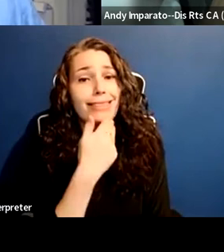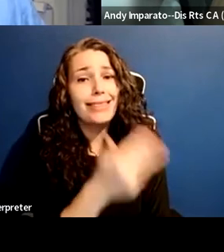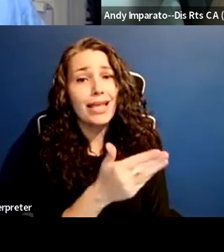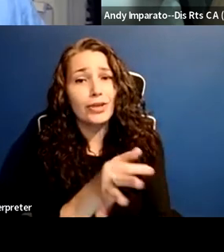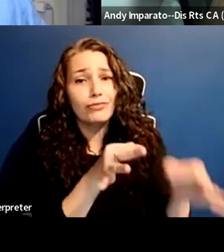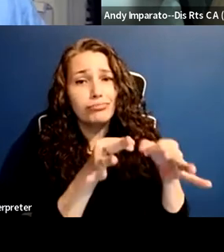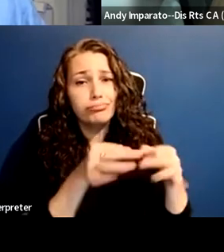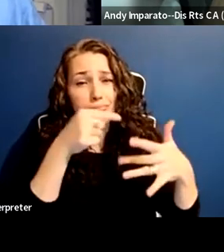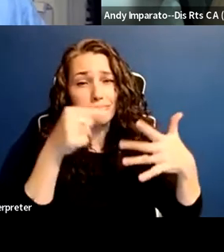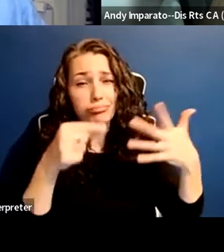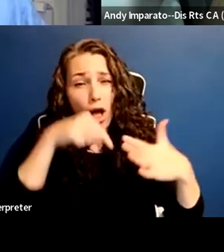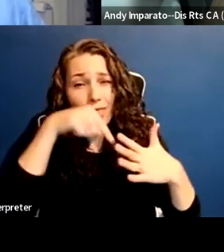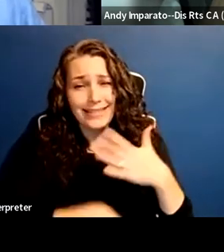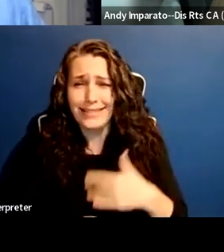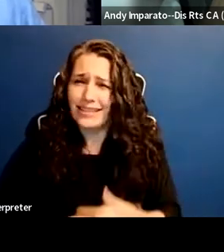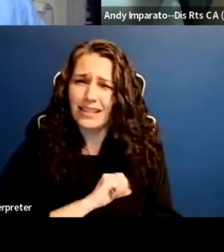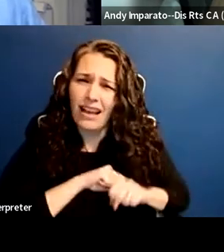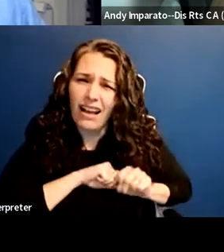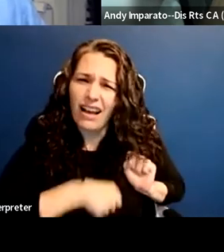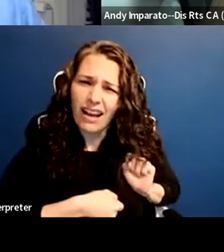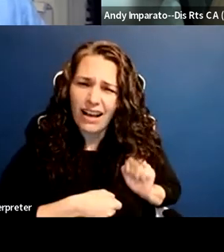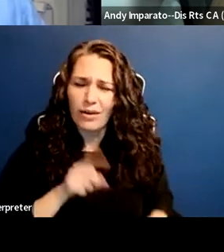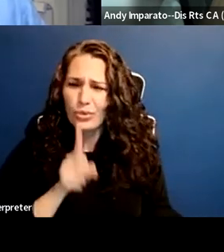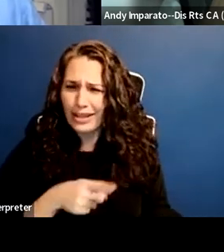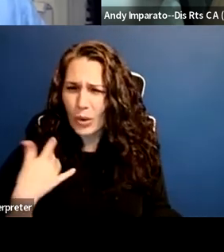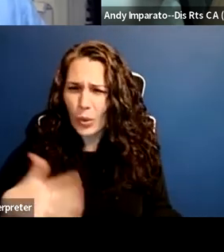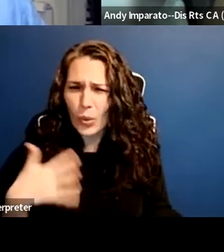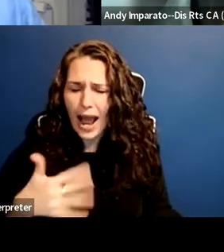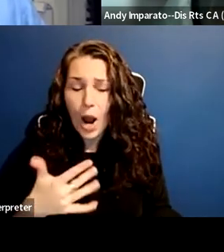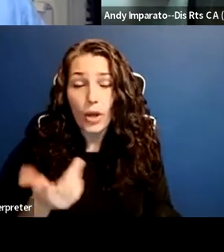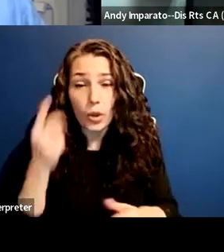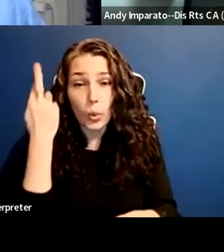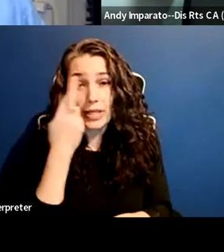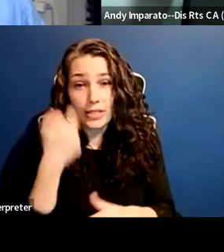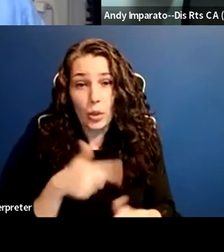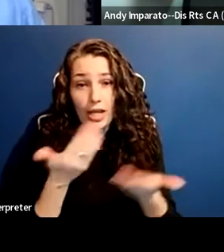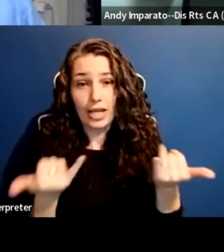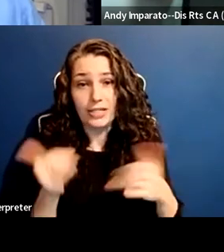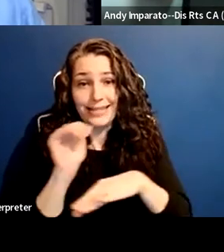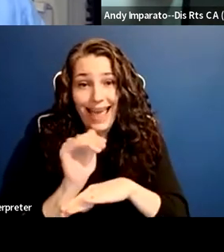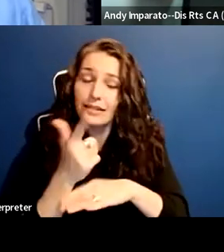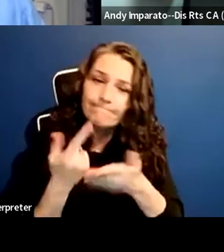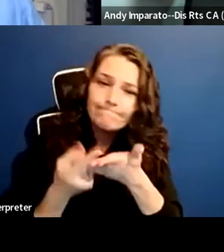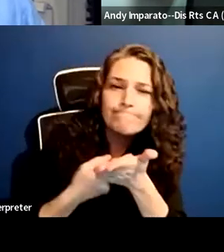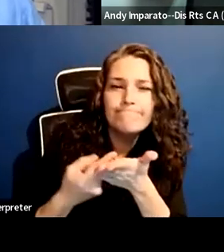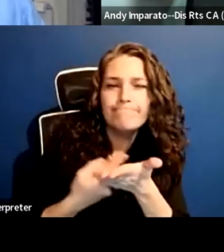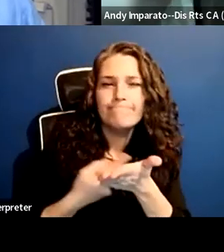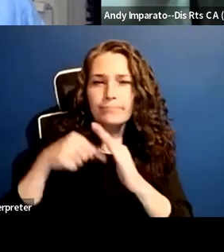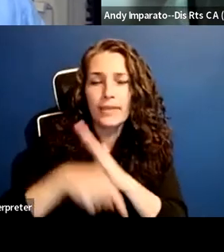and I think part of why we are here tonight is to have a hard conversation, and I don't mind saying that UCLA is up for